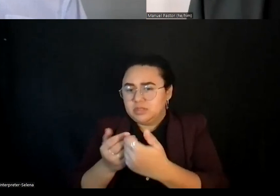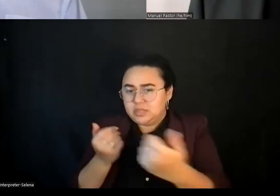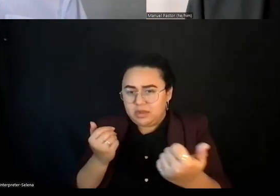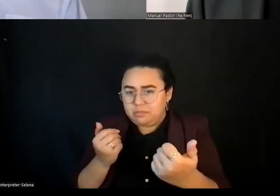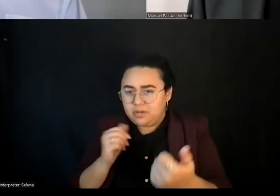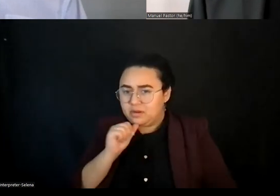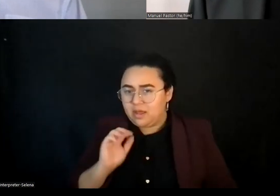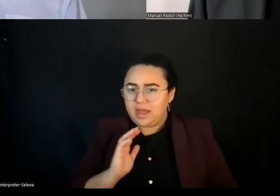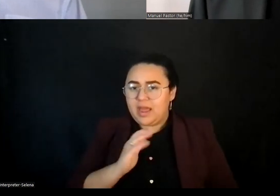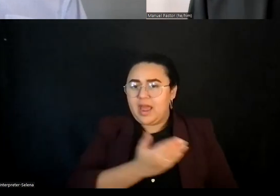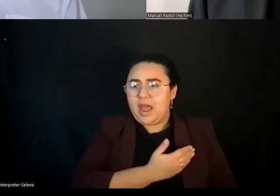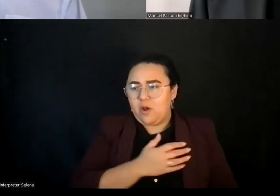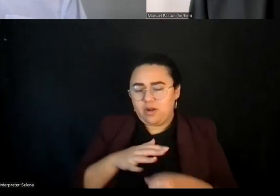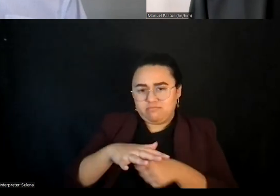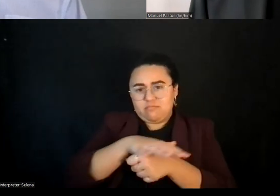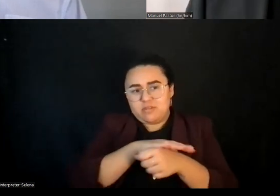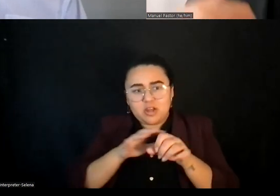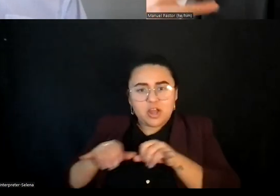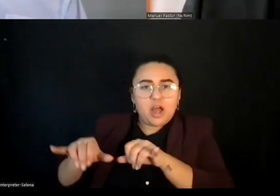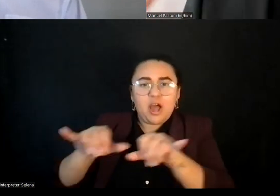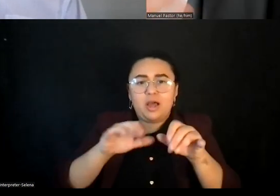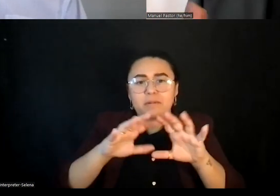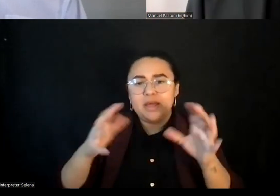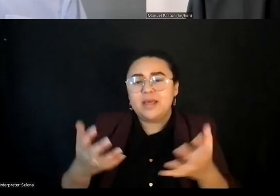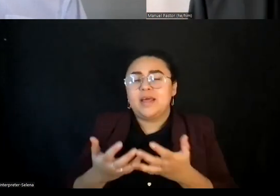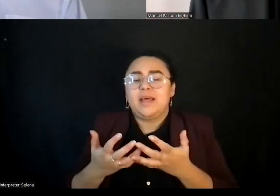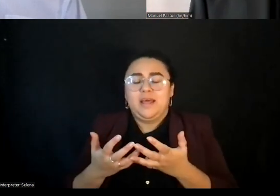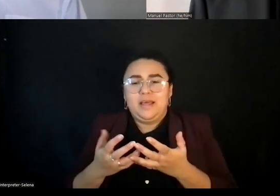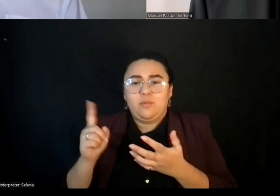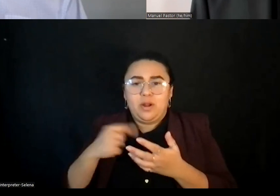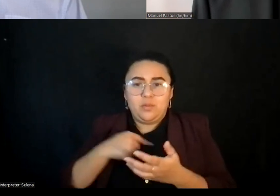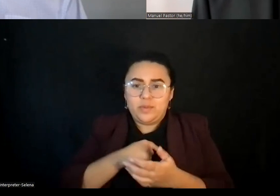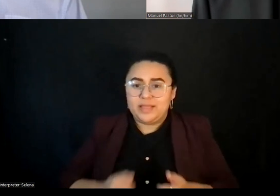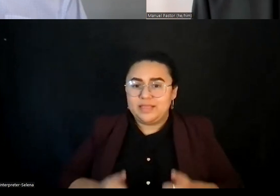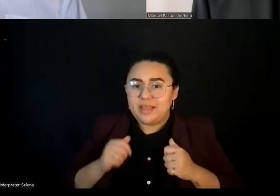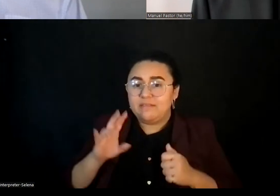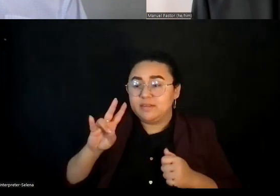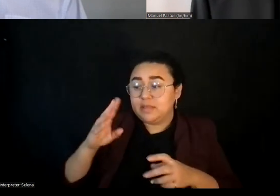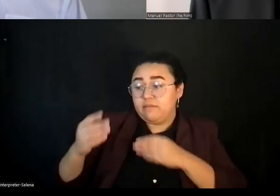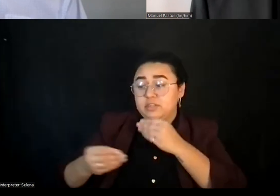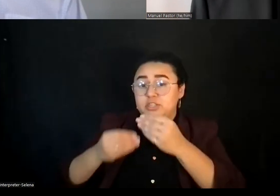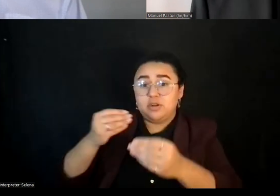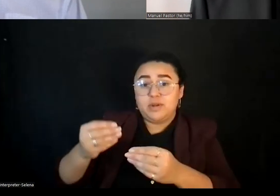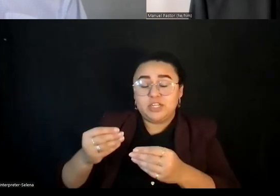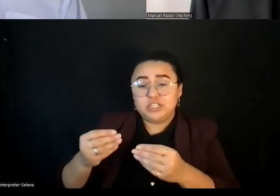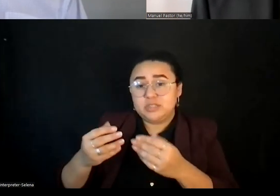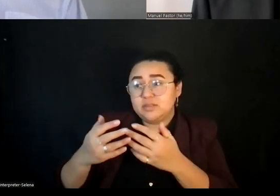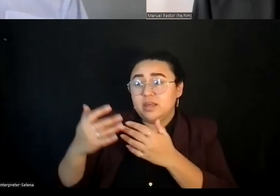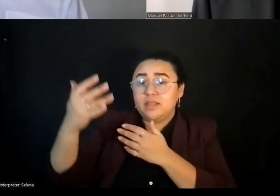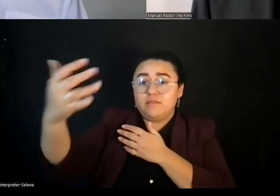This is where we live. This is where seven generations from now, people are going to be able to survive or